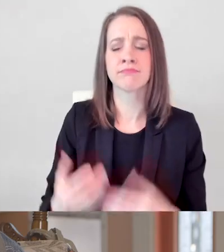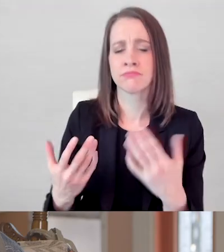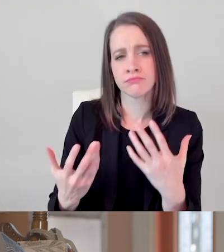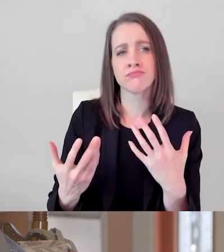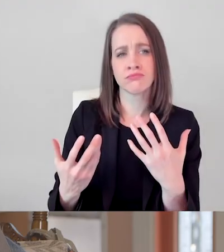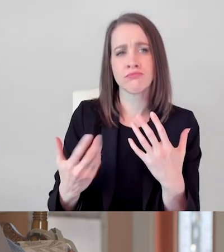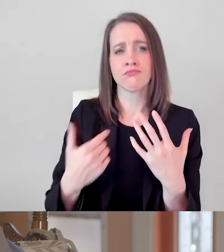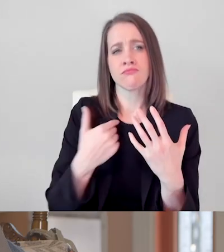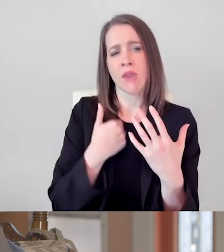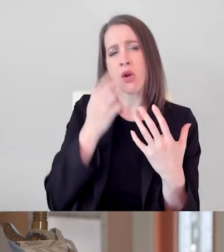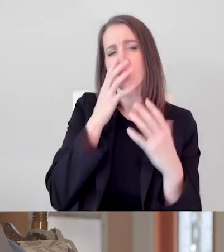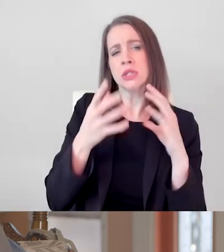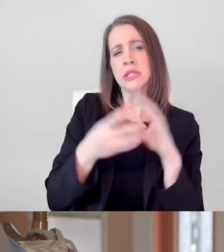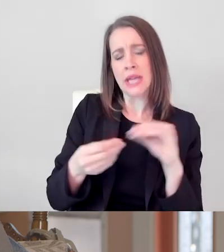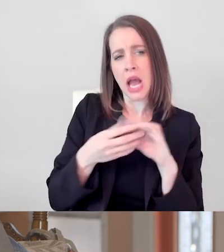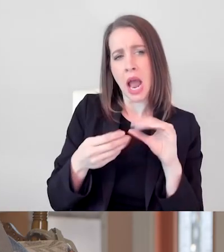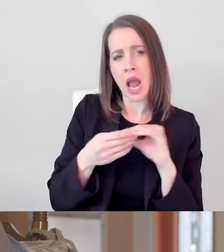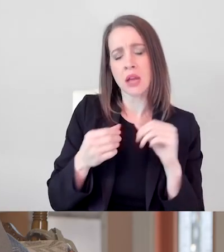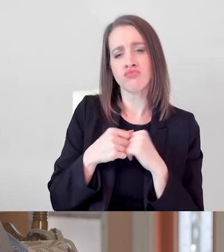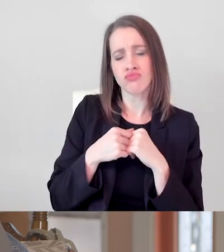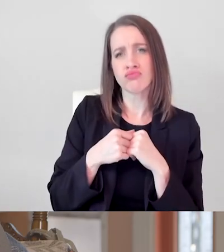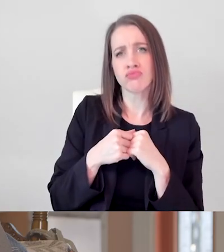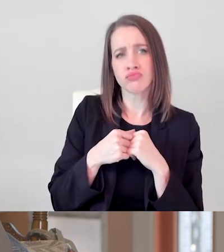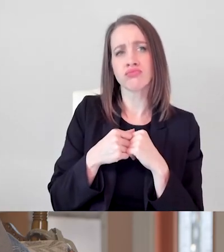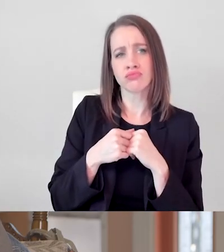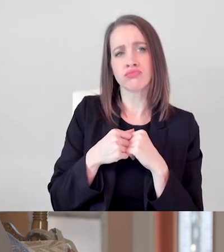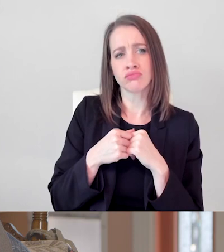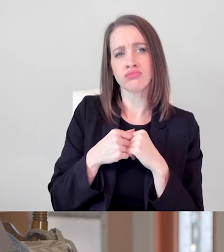Well, I am going to say about--